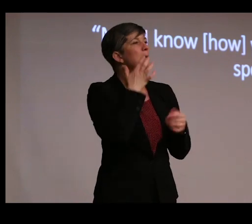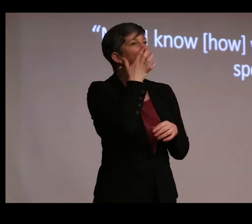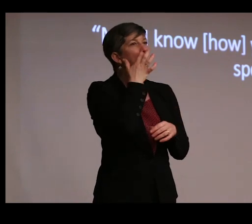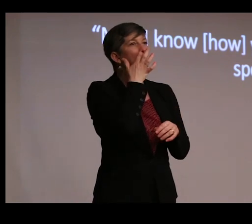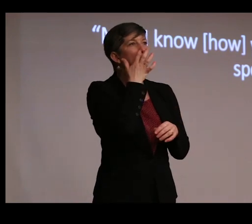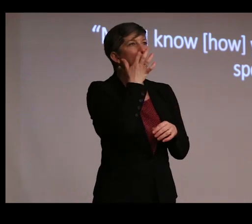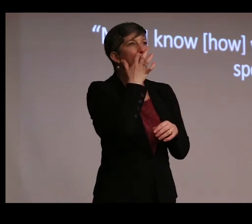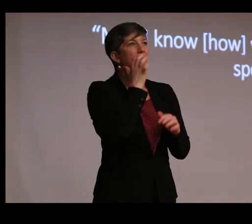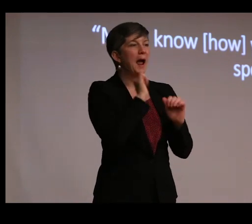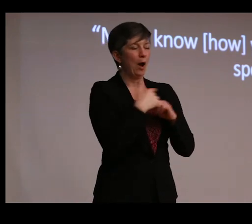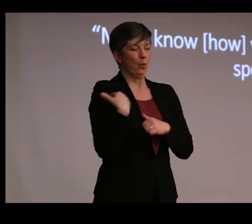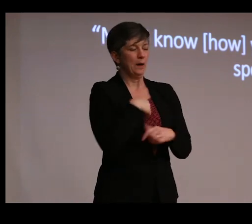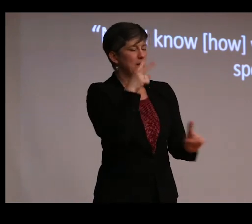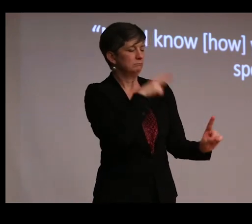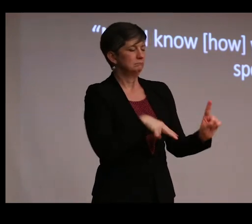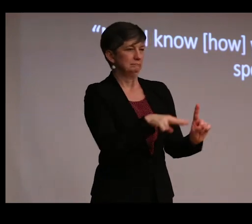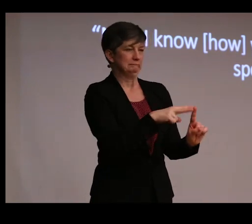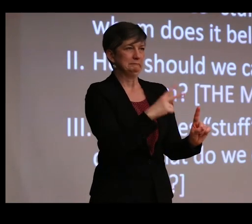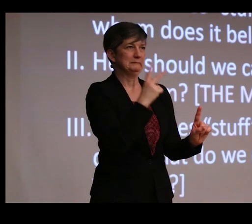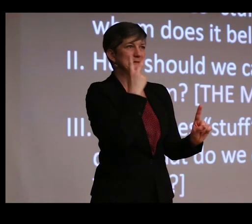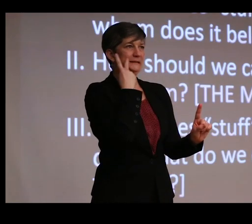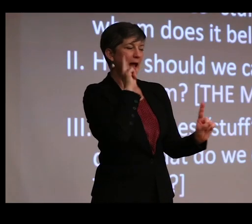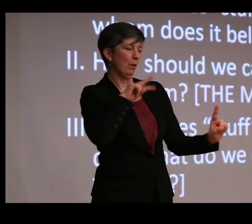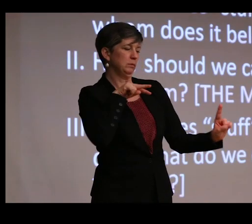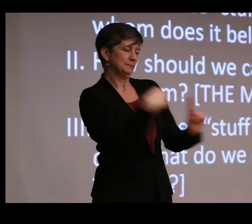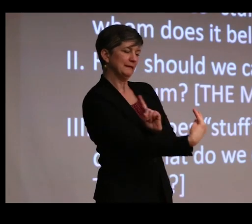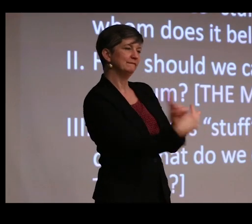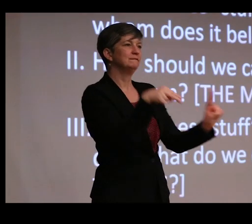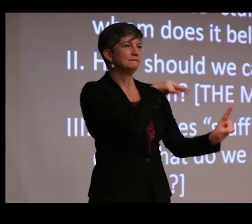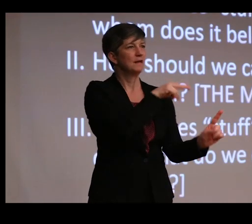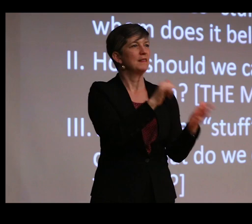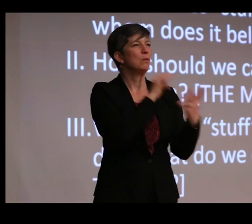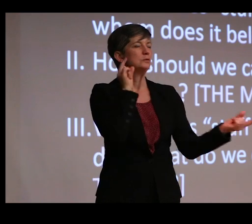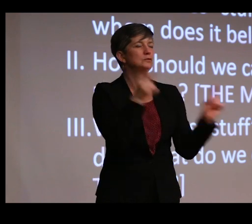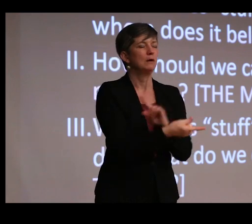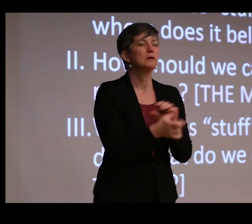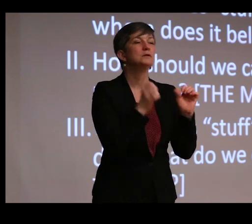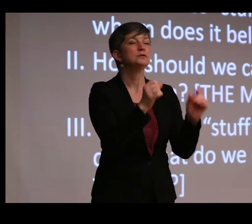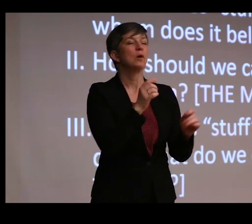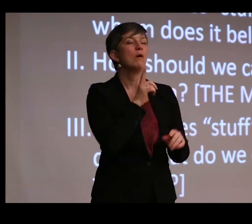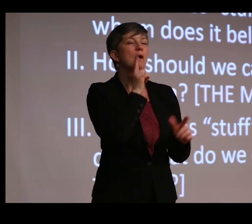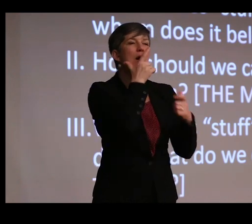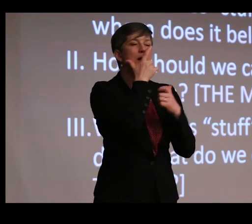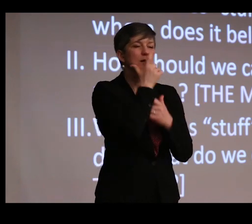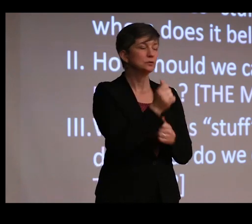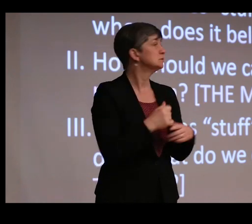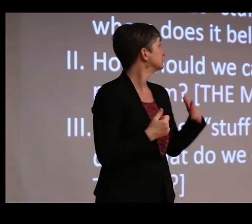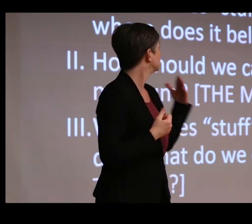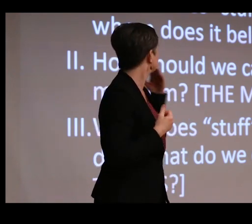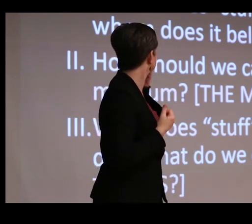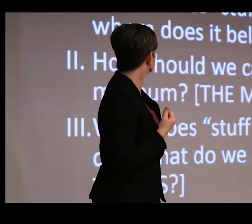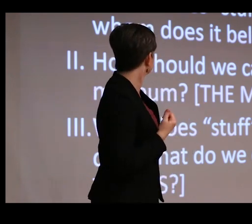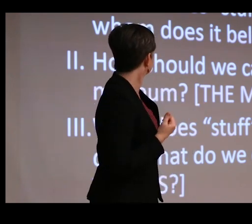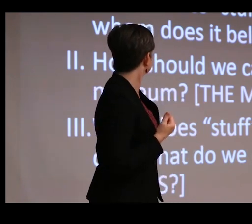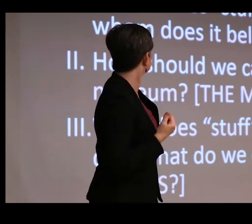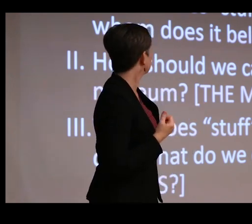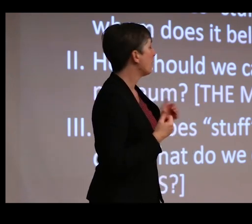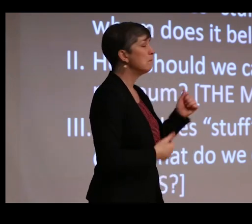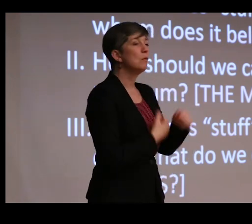as how we see it that changes. So my interests, then, are to kind of look primarily at point one and two and to spend a little bit of time